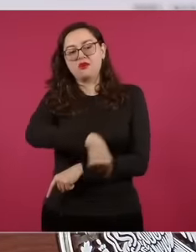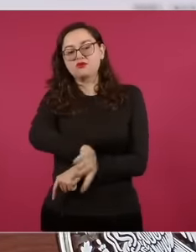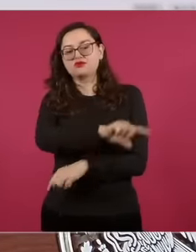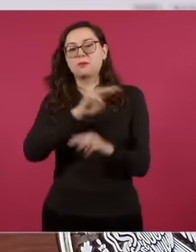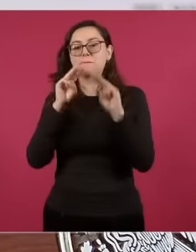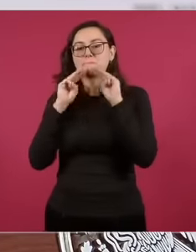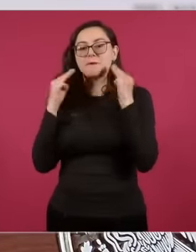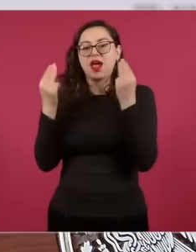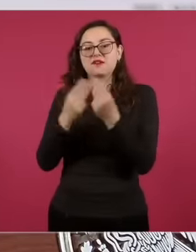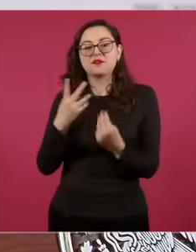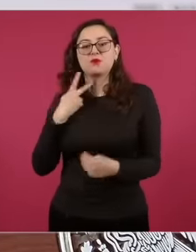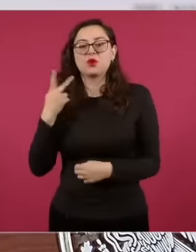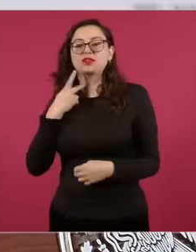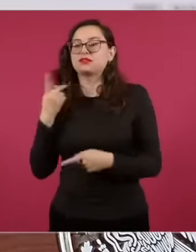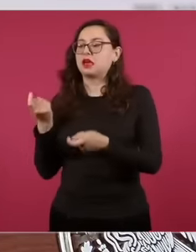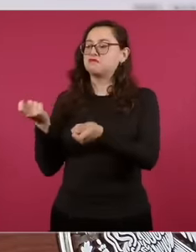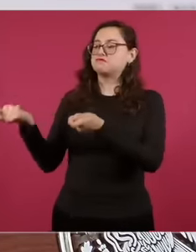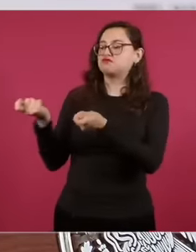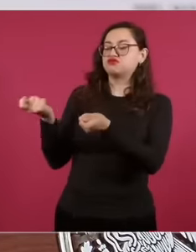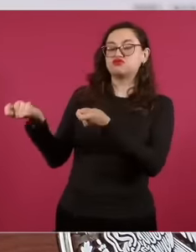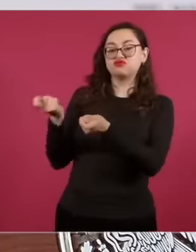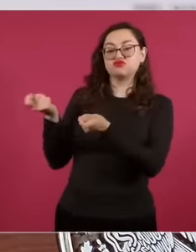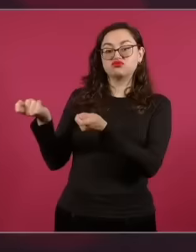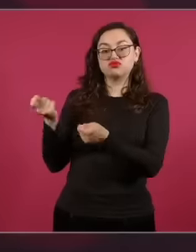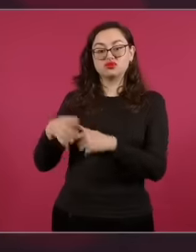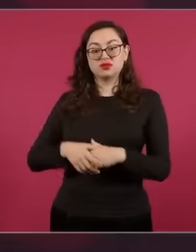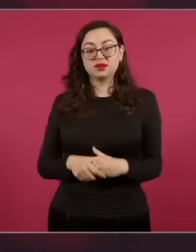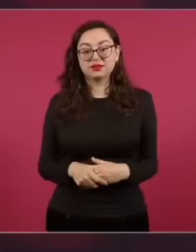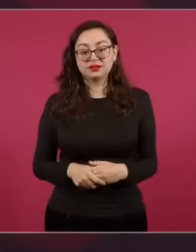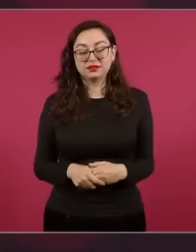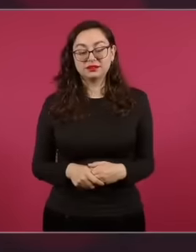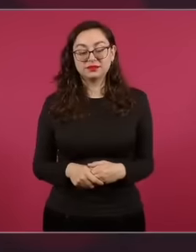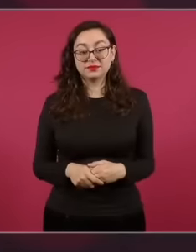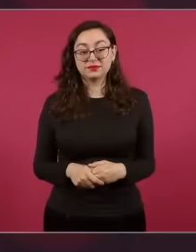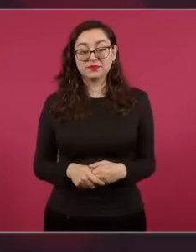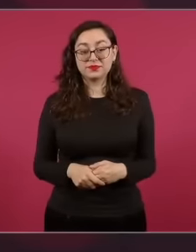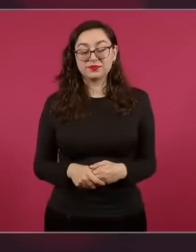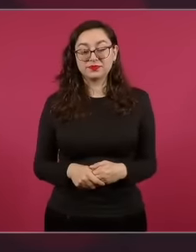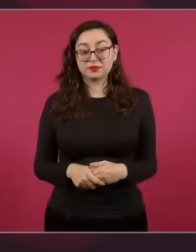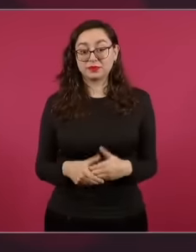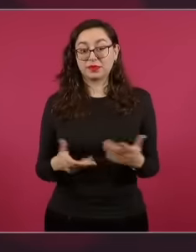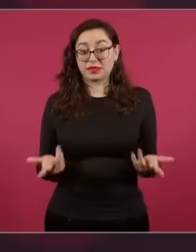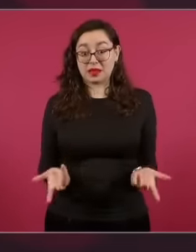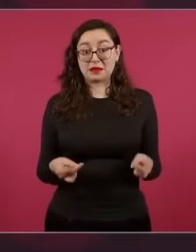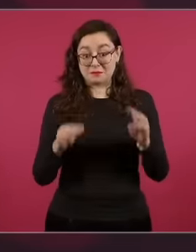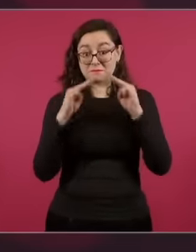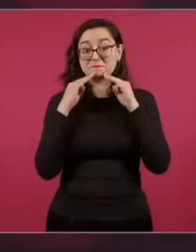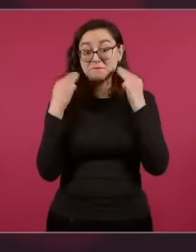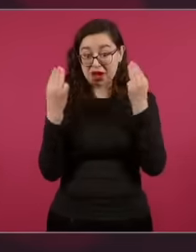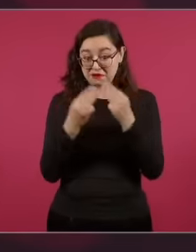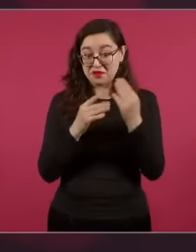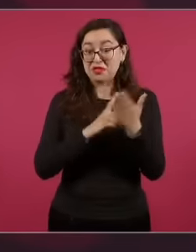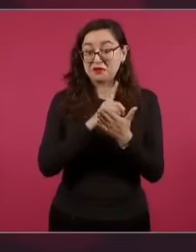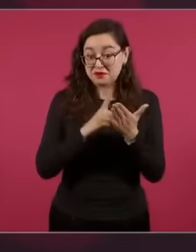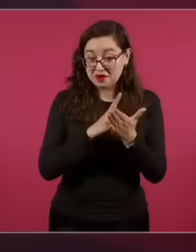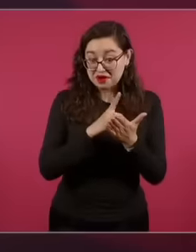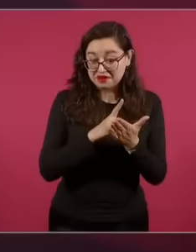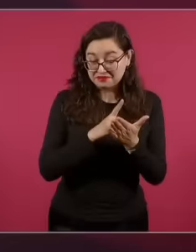only of organized crime, a